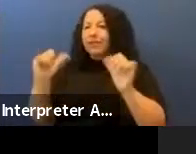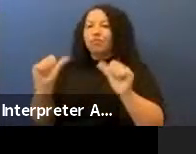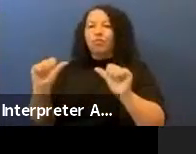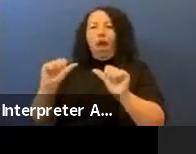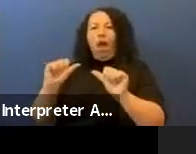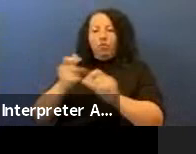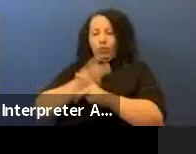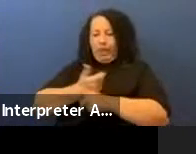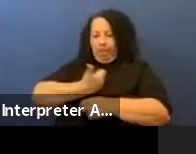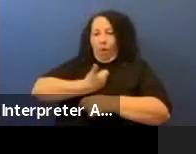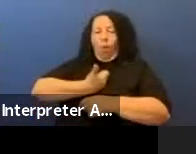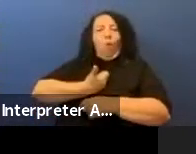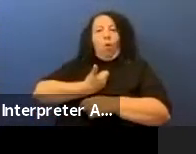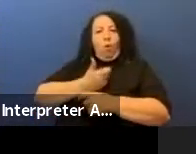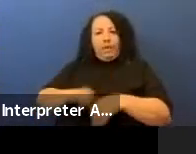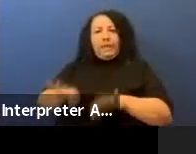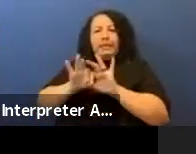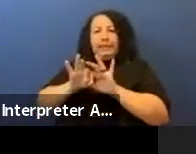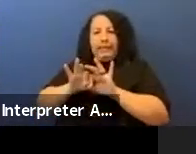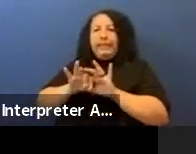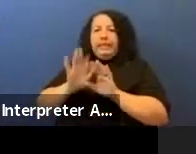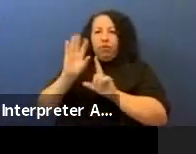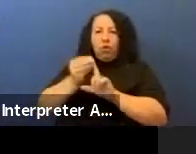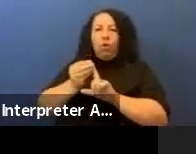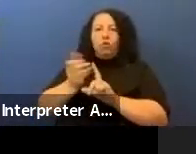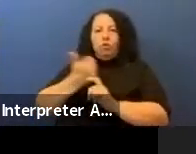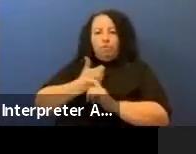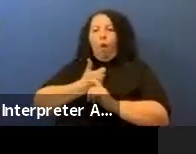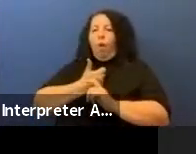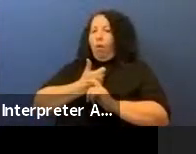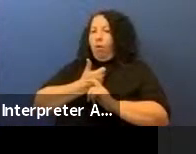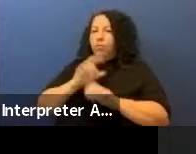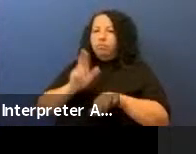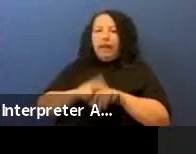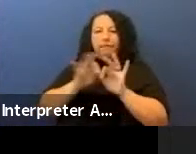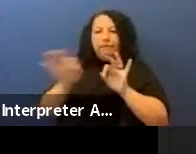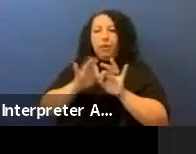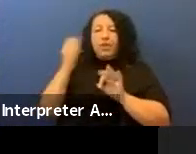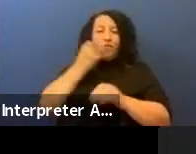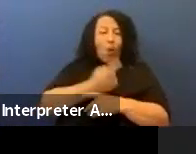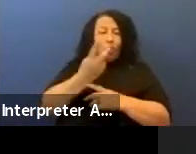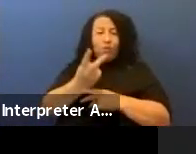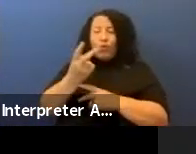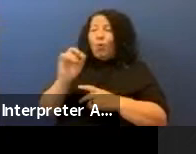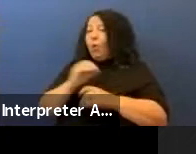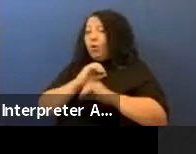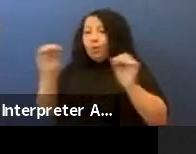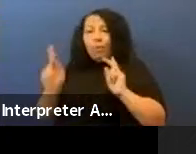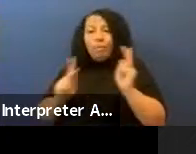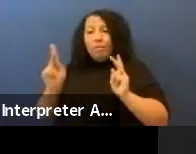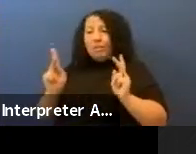our own distinct languages even if only one or two or no people speak our language we still want to revive them and keep them alive.